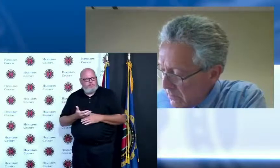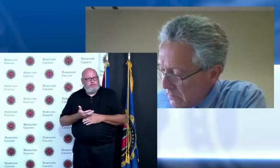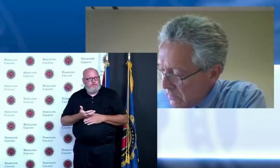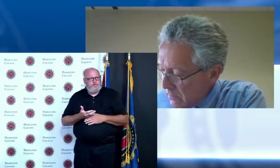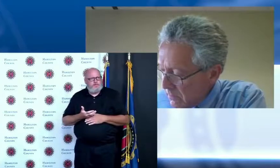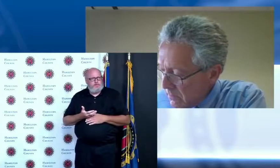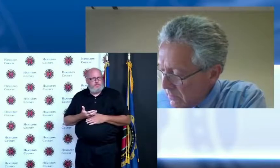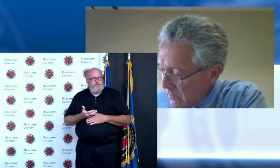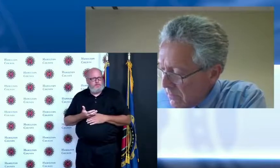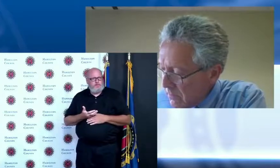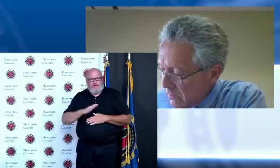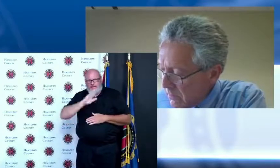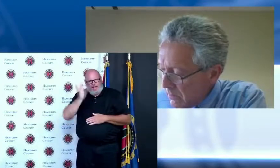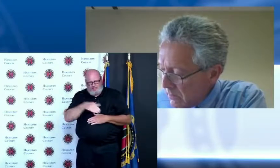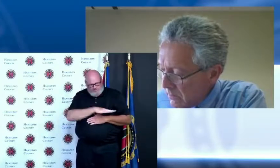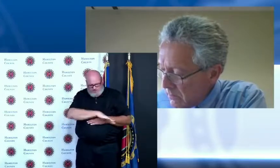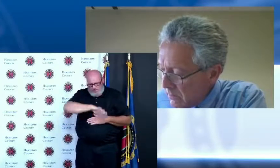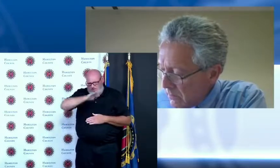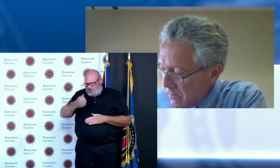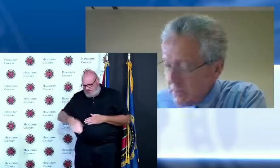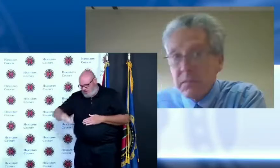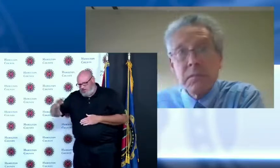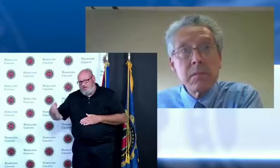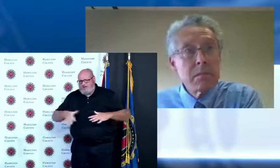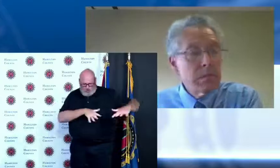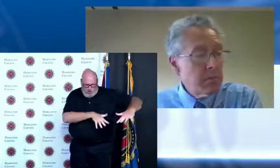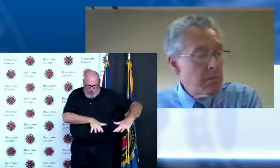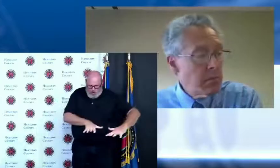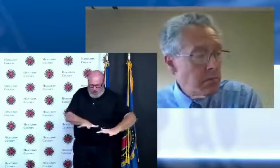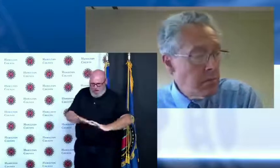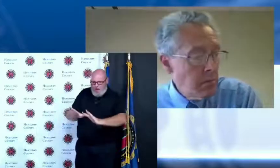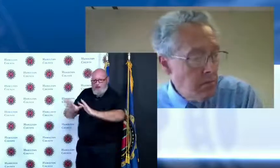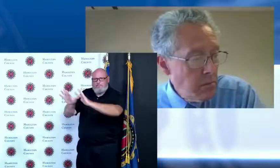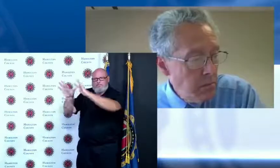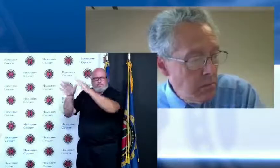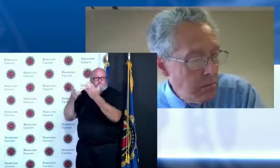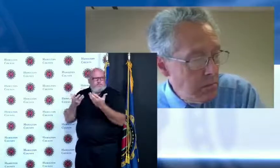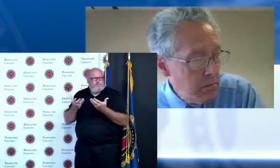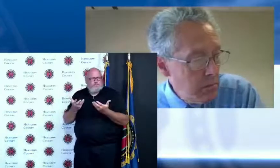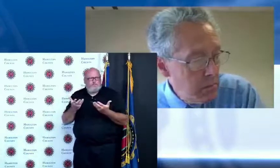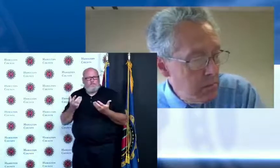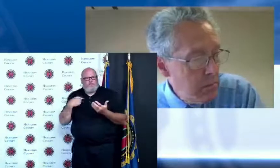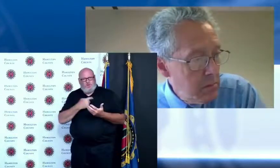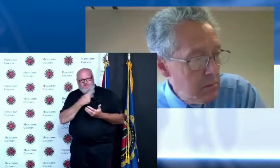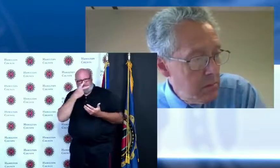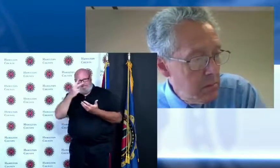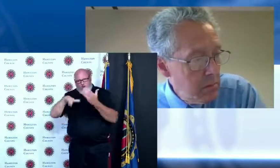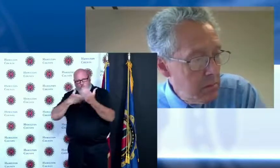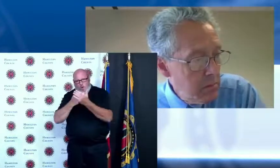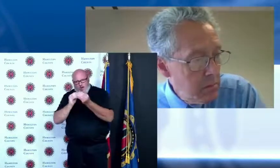longer maybe so but we are continuing to trend up so Greg I'm going to kick the hard part to you